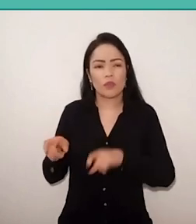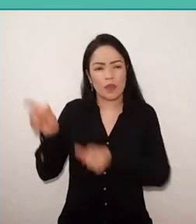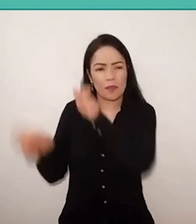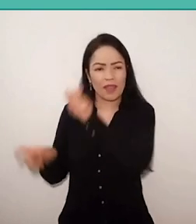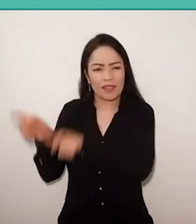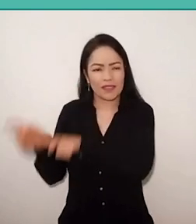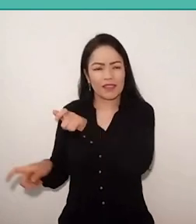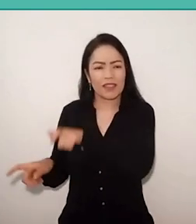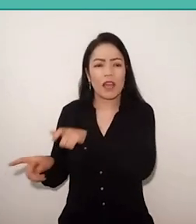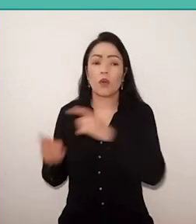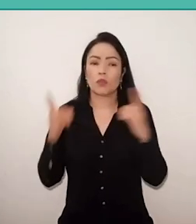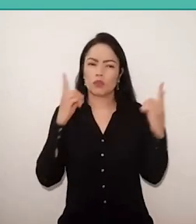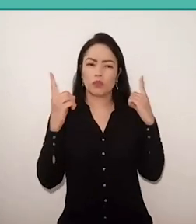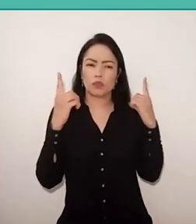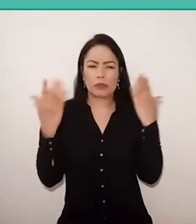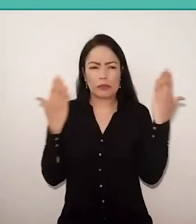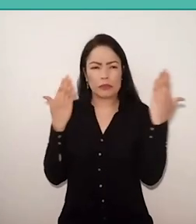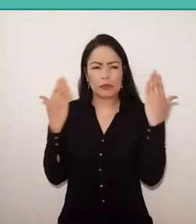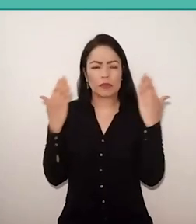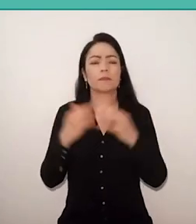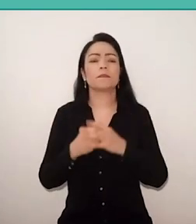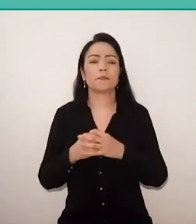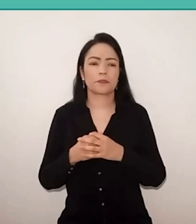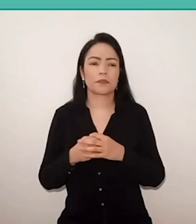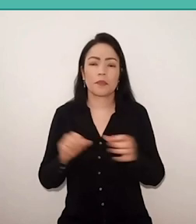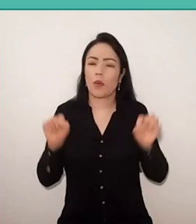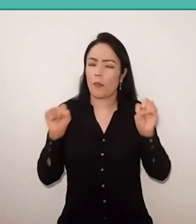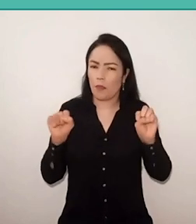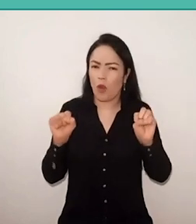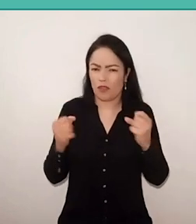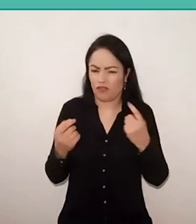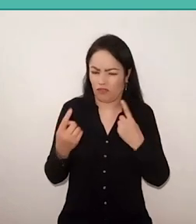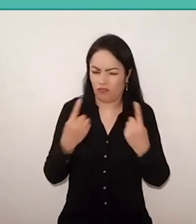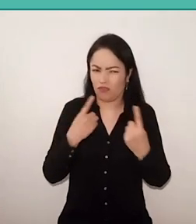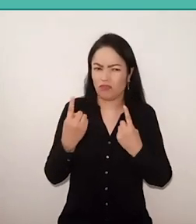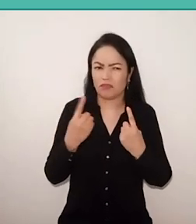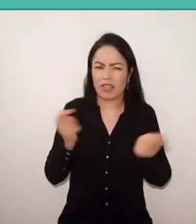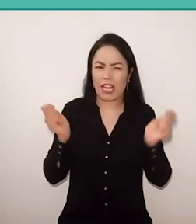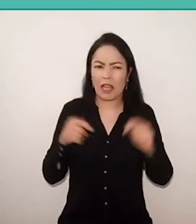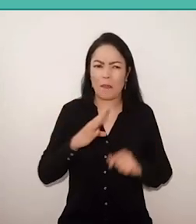doubted it was possible a dialogue, a knowledge between the two,